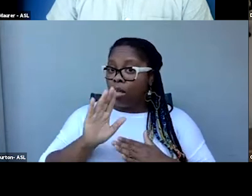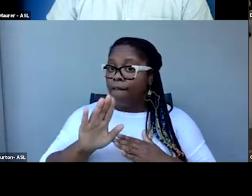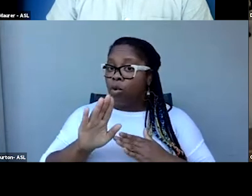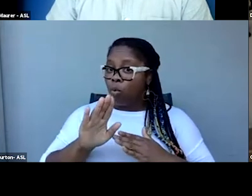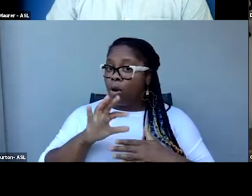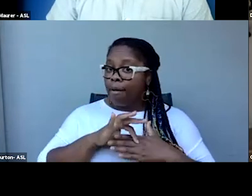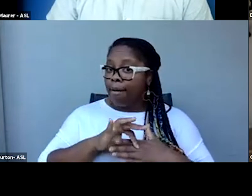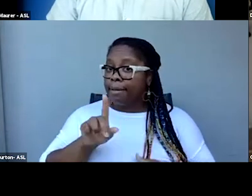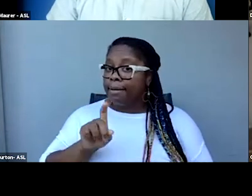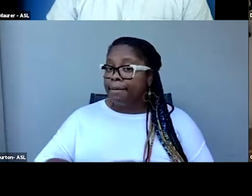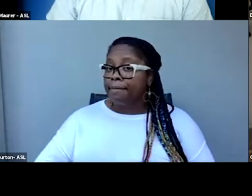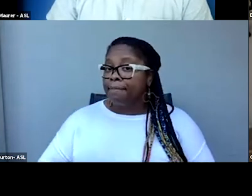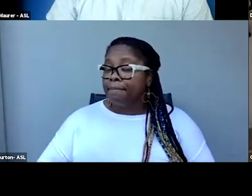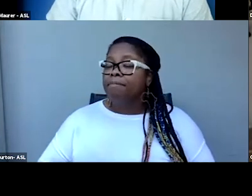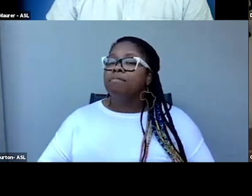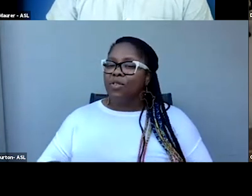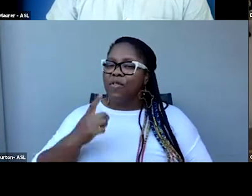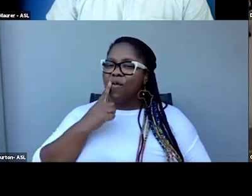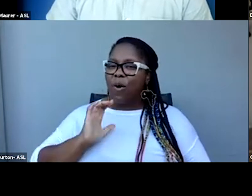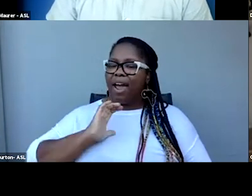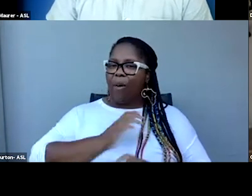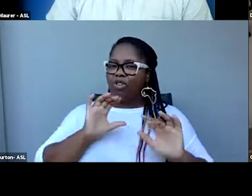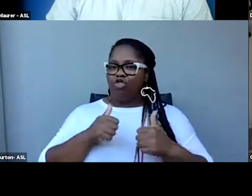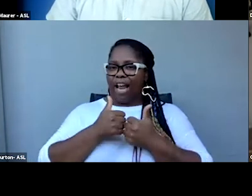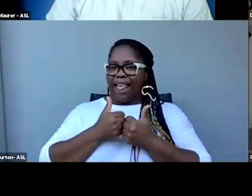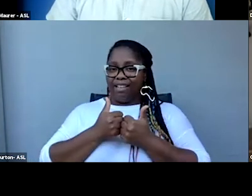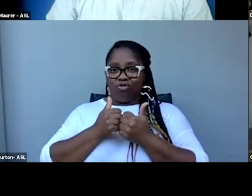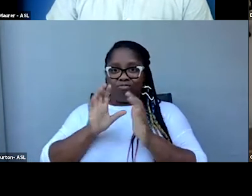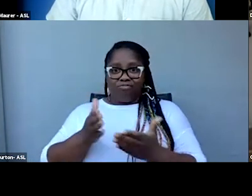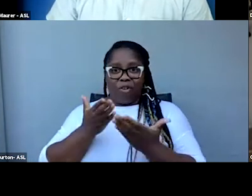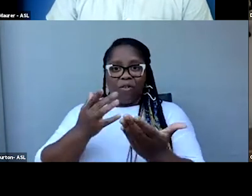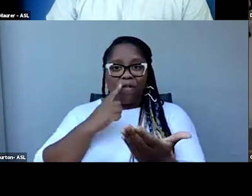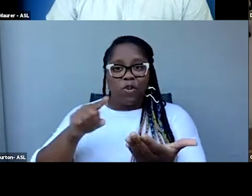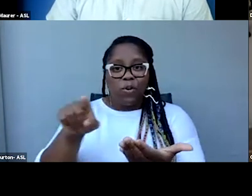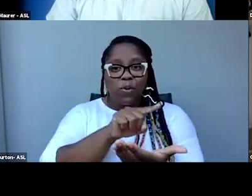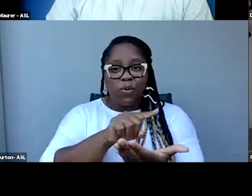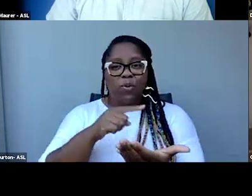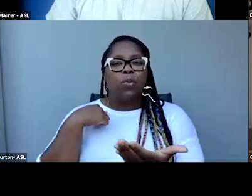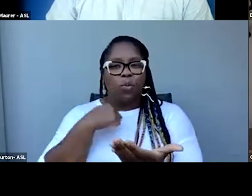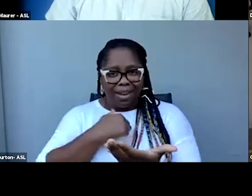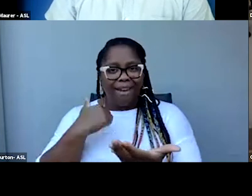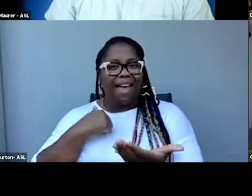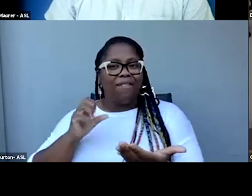So as part of Access Reframed’s challenge to you, we have an actual opportunity to get compensated.